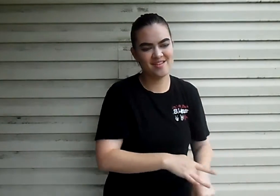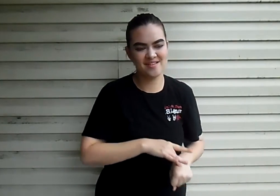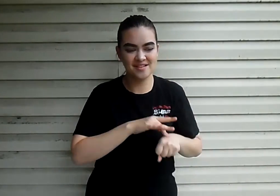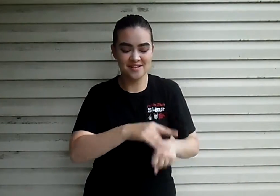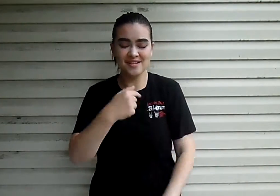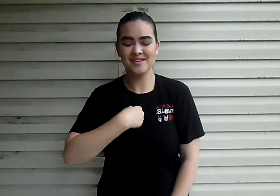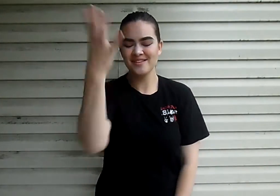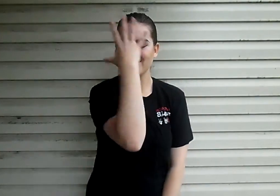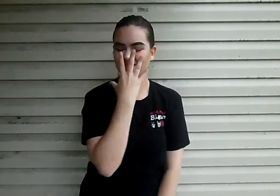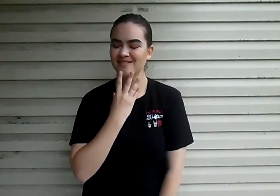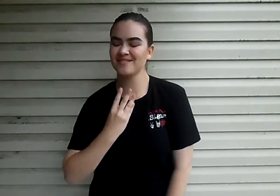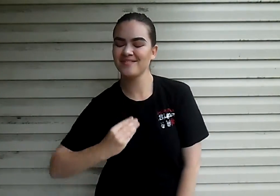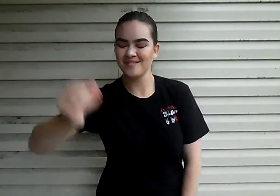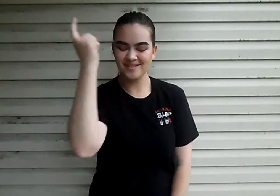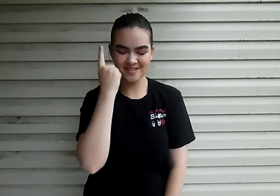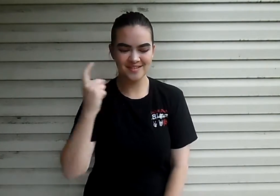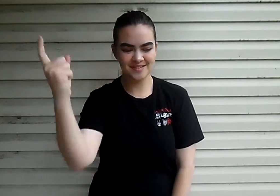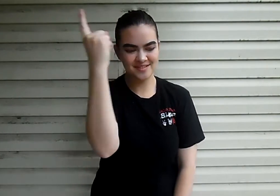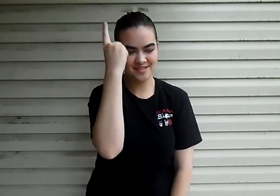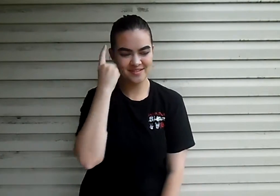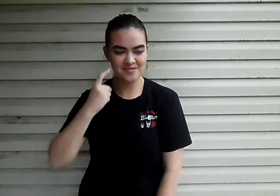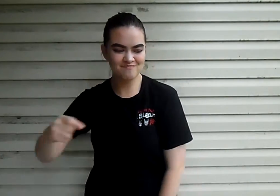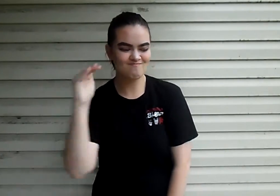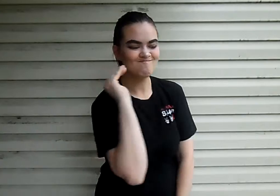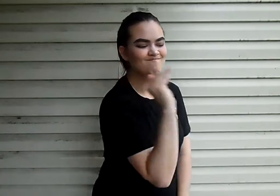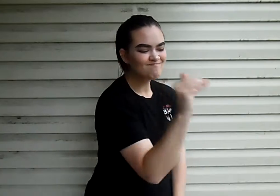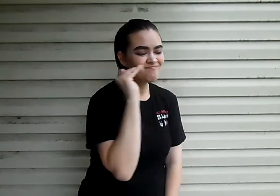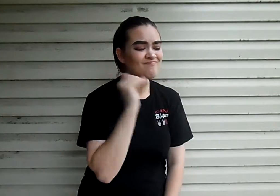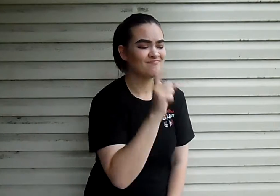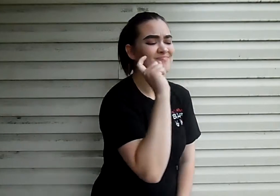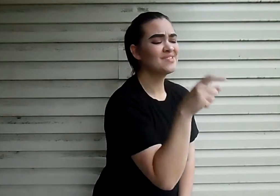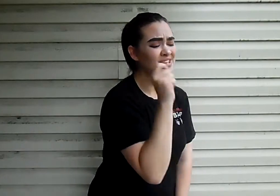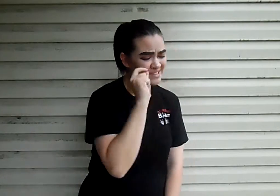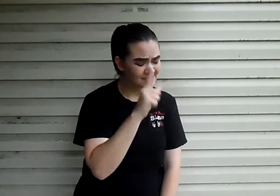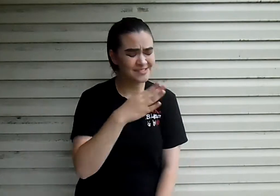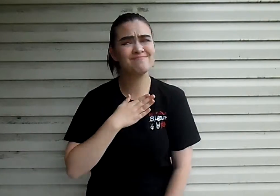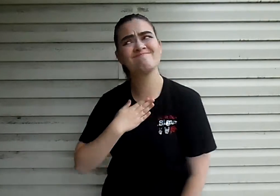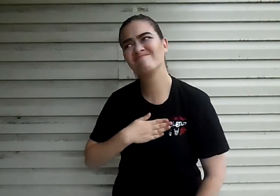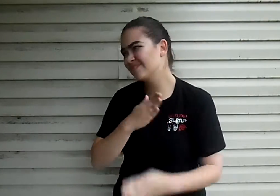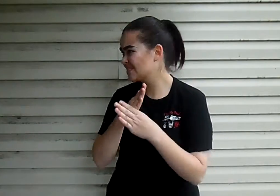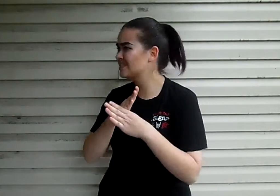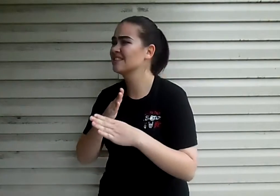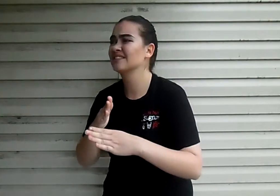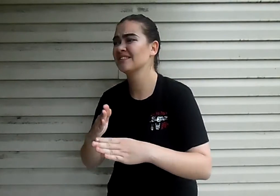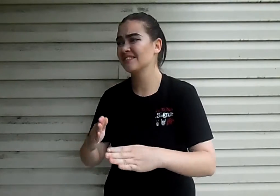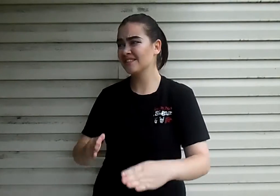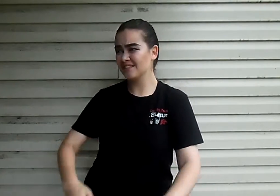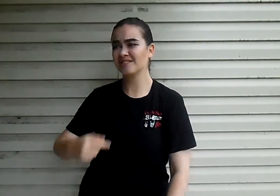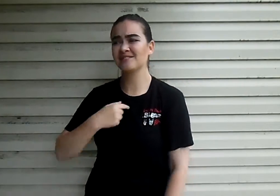Please don't tell me that I'm dreaming